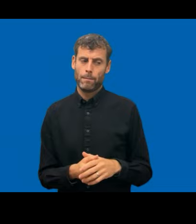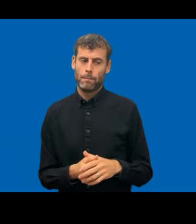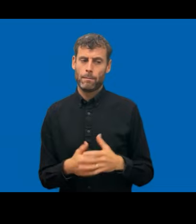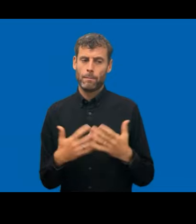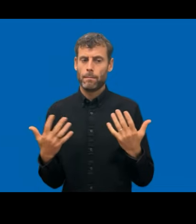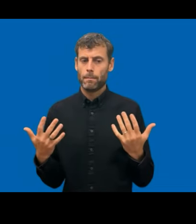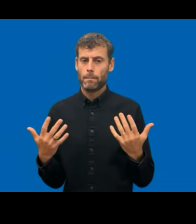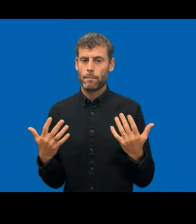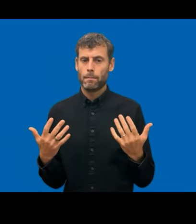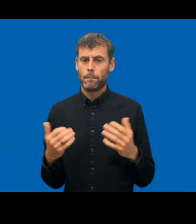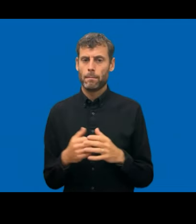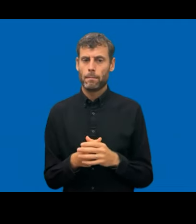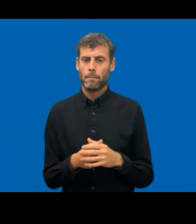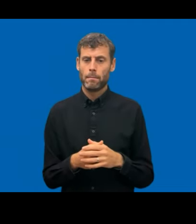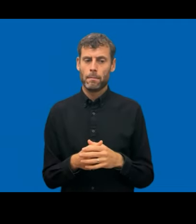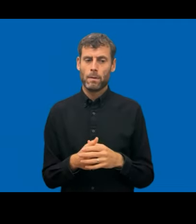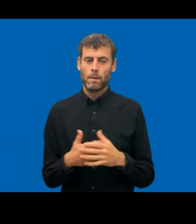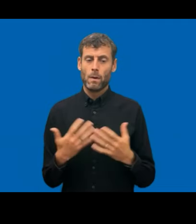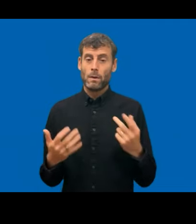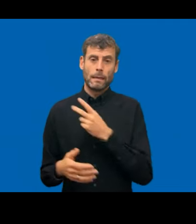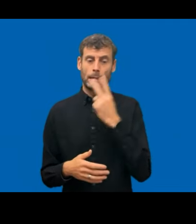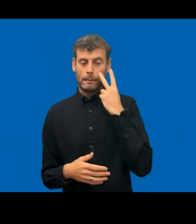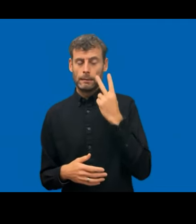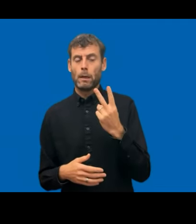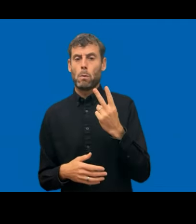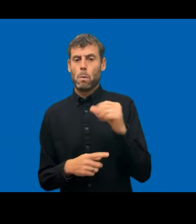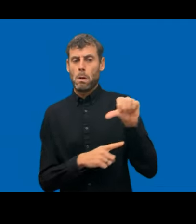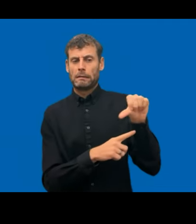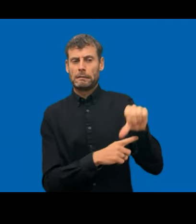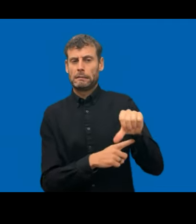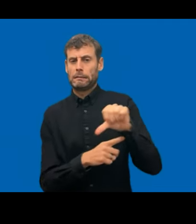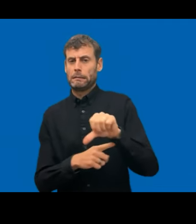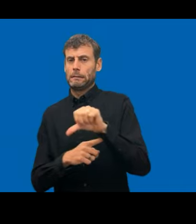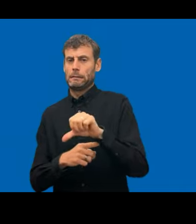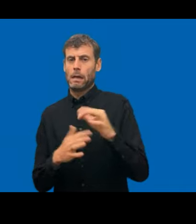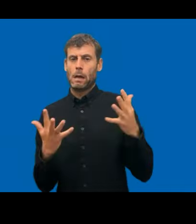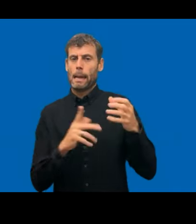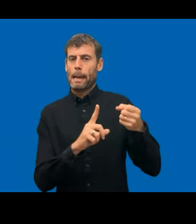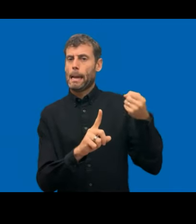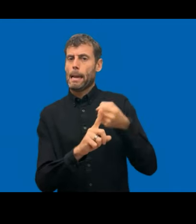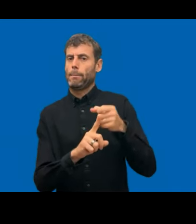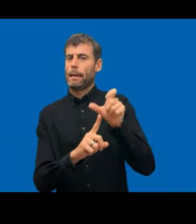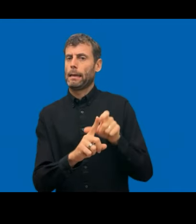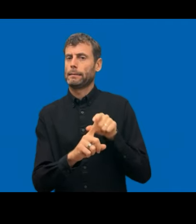it's very, very deep impact and how they can solve the problem. So we don't stop just by one failure